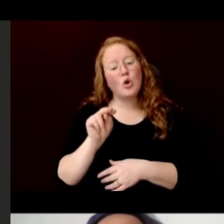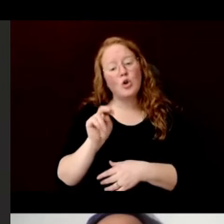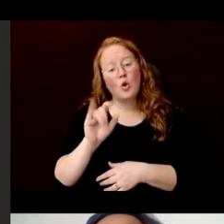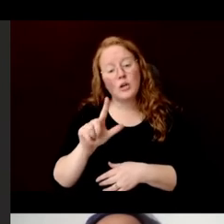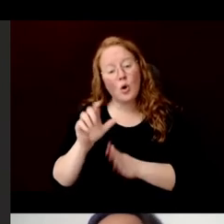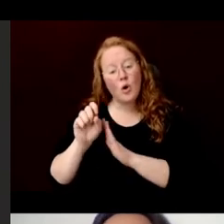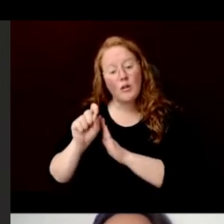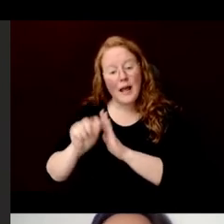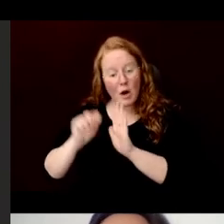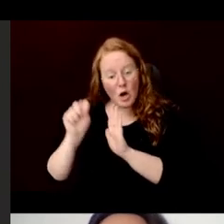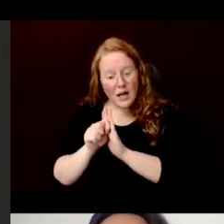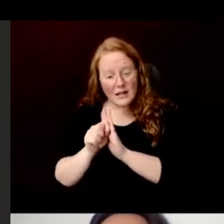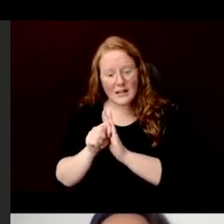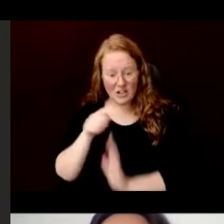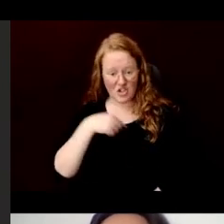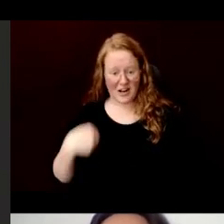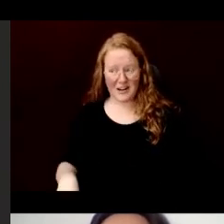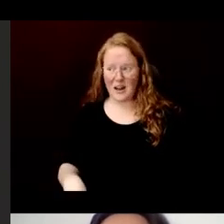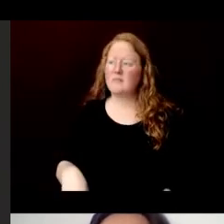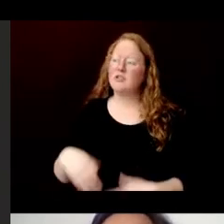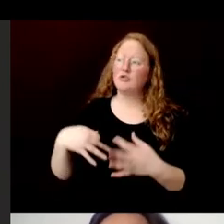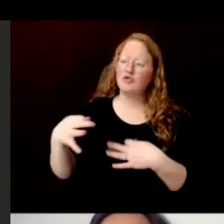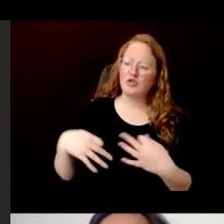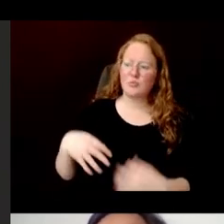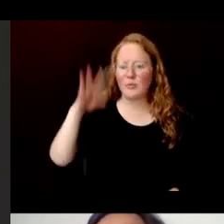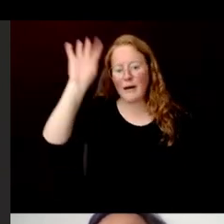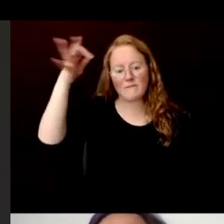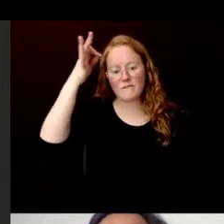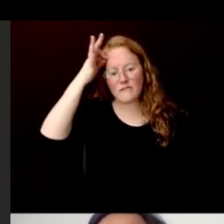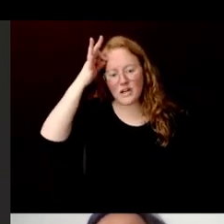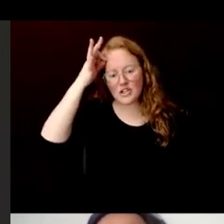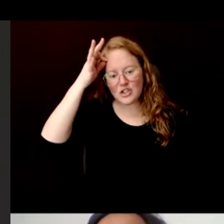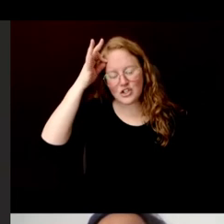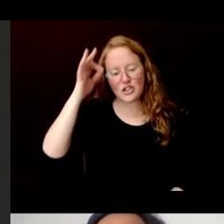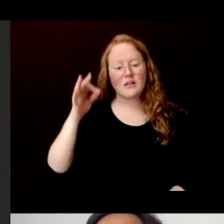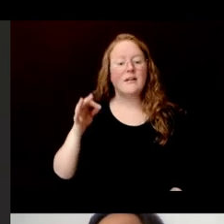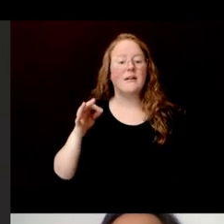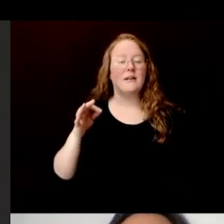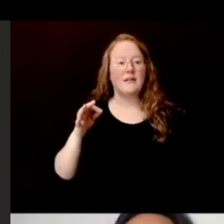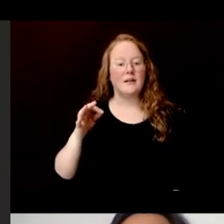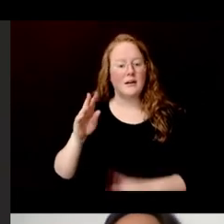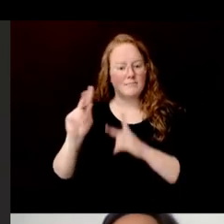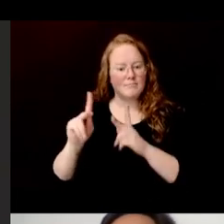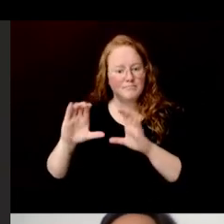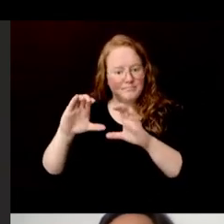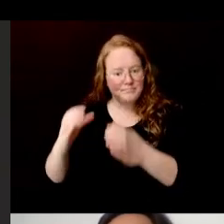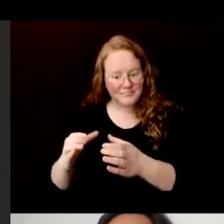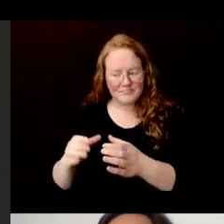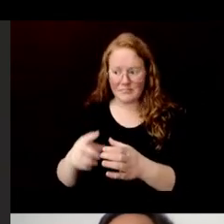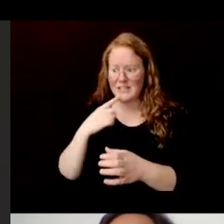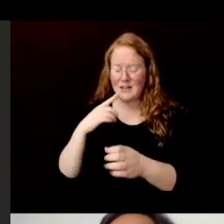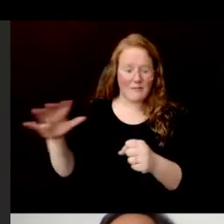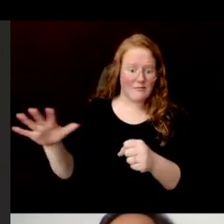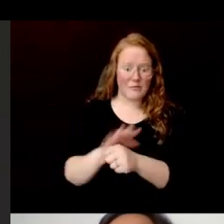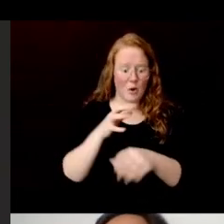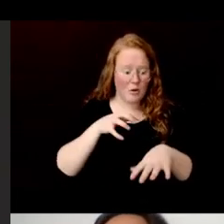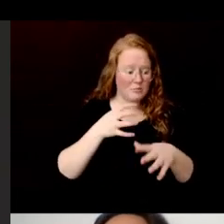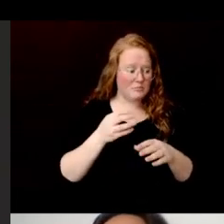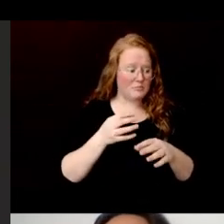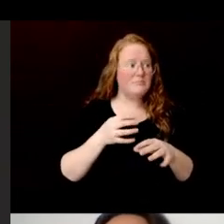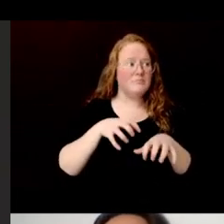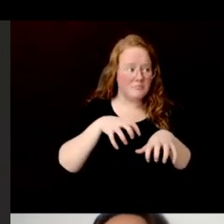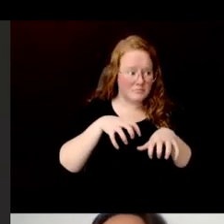And the descriptions by French colonists from long ago talk about entire plantations being planted by Vietnamese in north Vietnam.